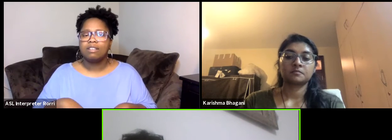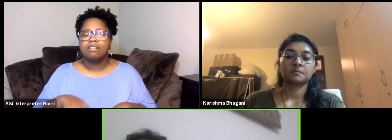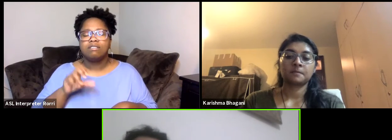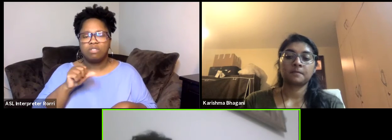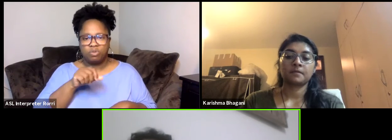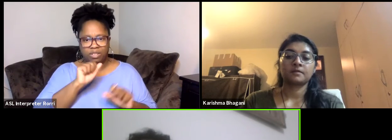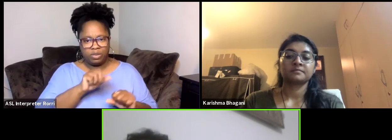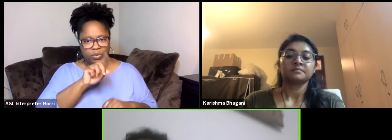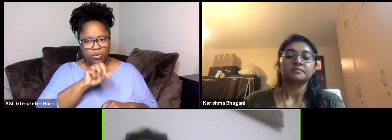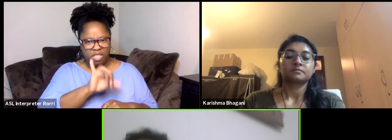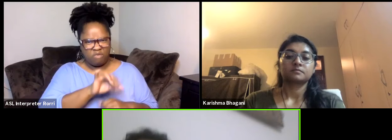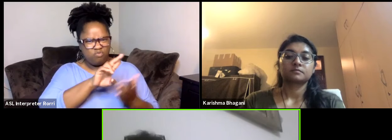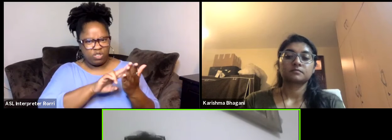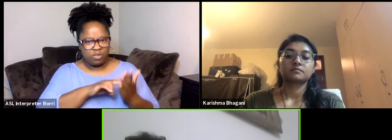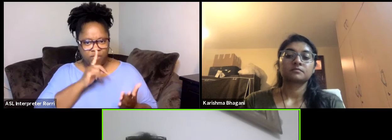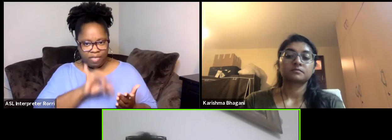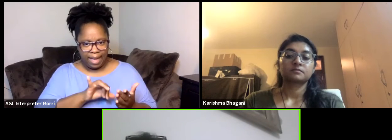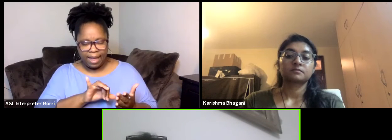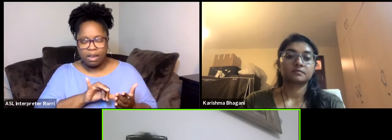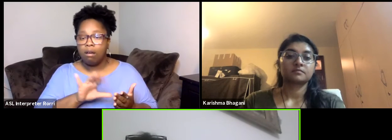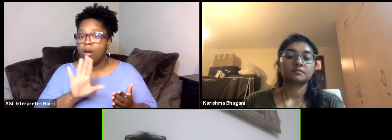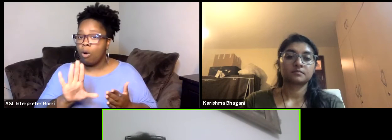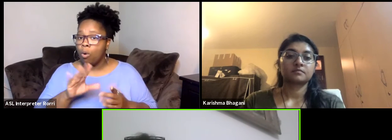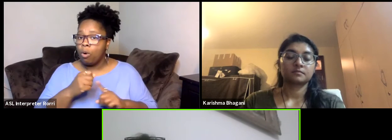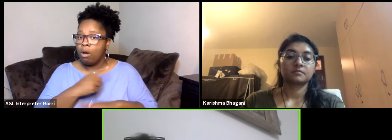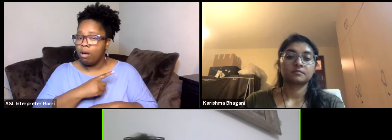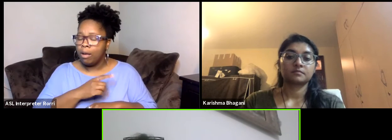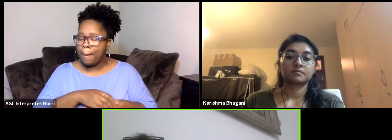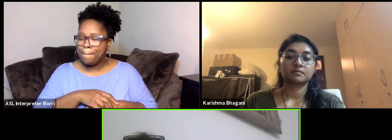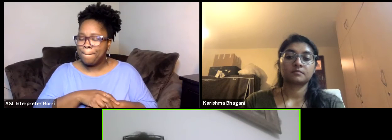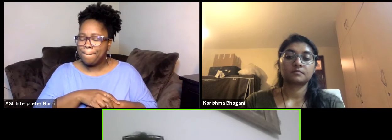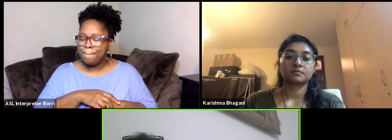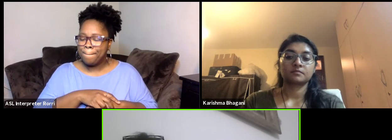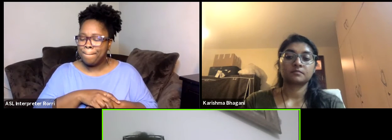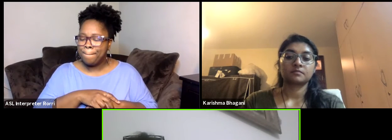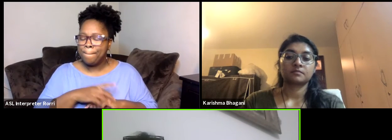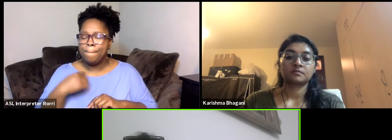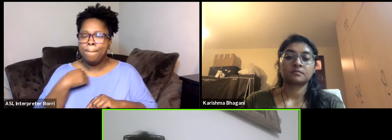and by the way now the first we are selecting the best...